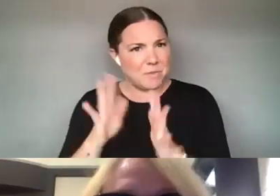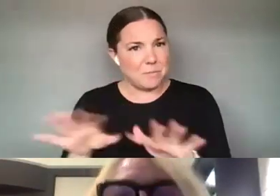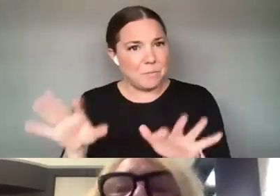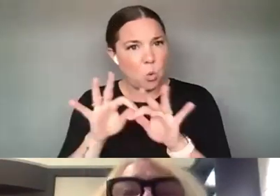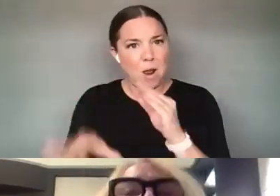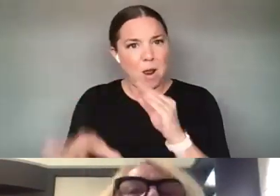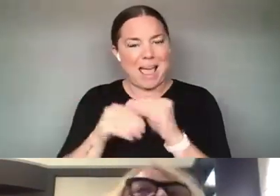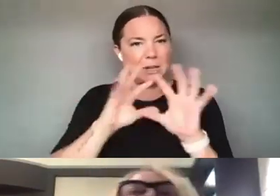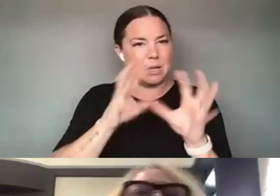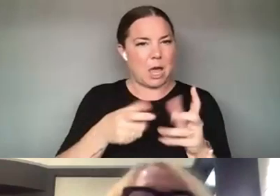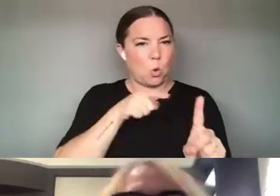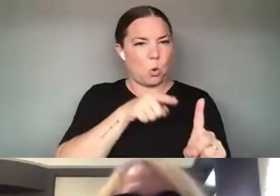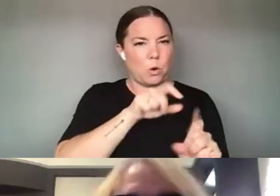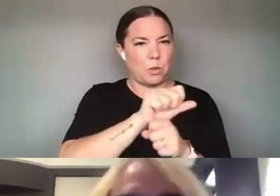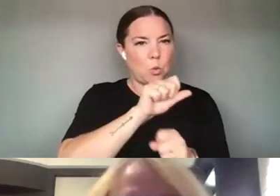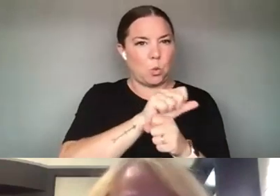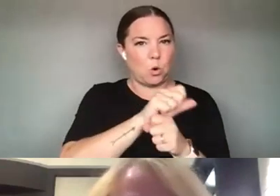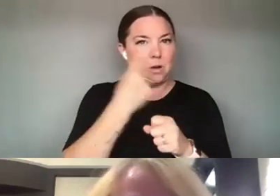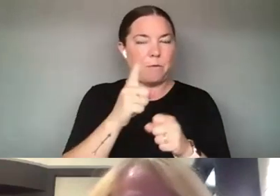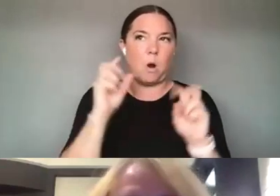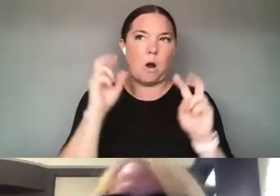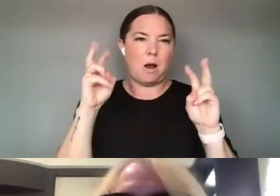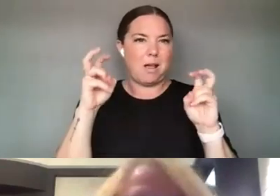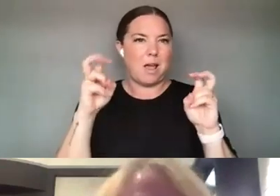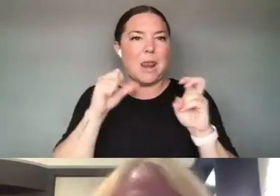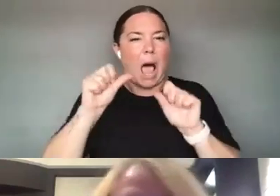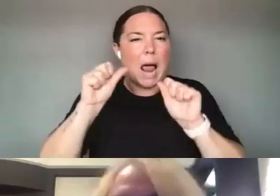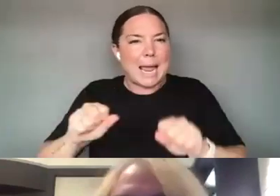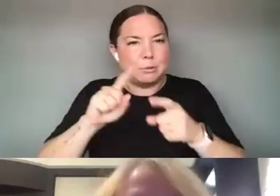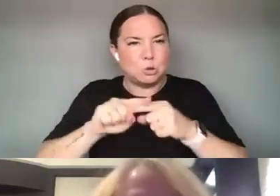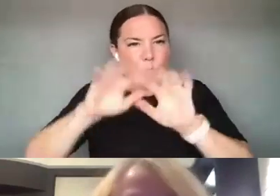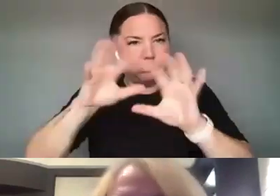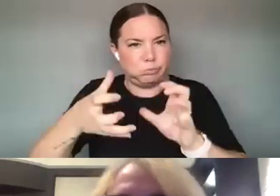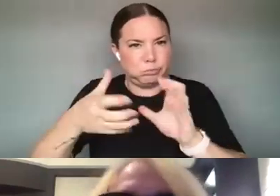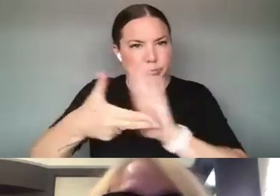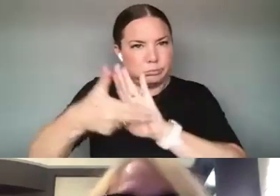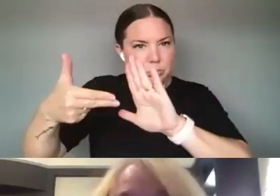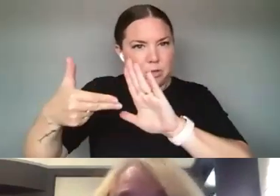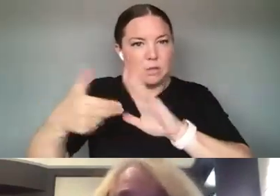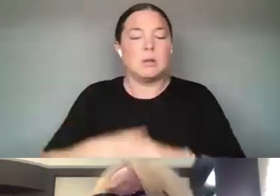FOR THE UNCATEGORIZABLE BECAUSE HERE WE ARE WE'RE DEALING WITH CONTEMPORARY ARTISTS.